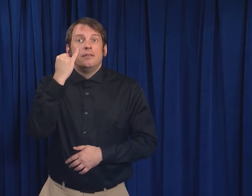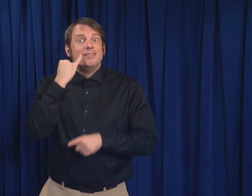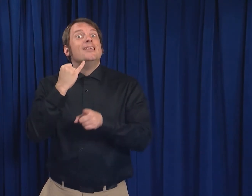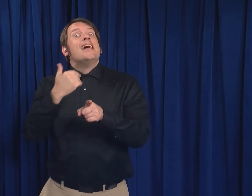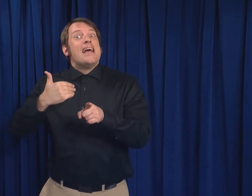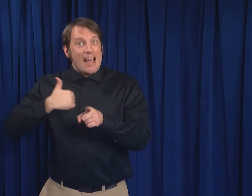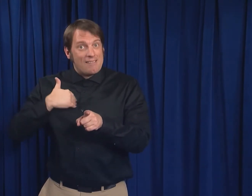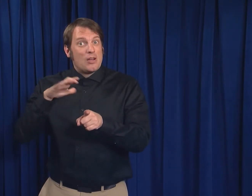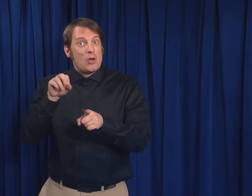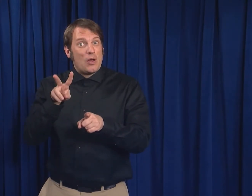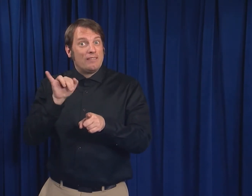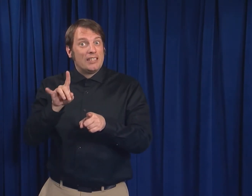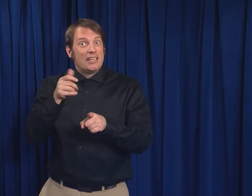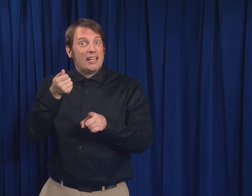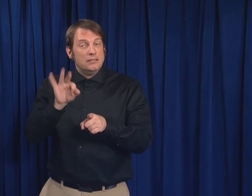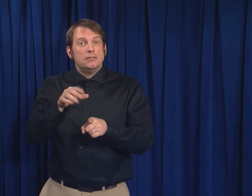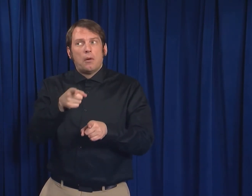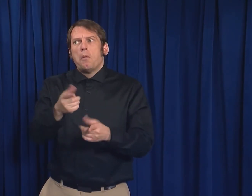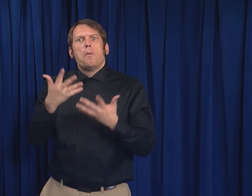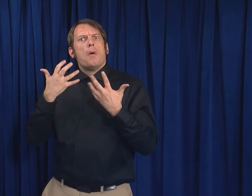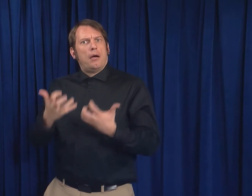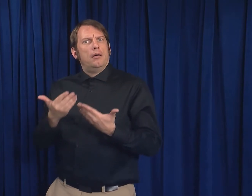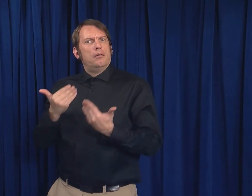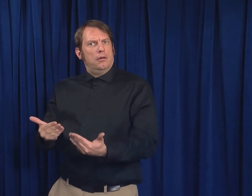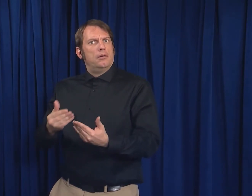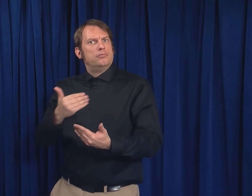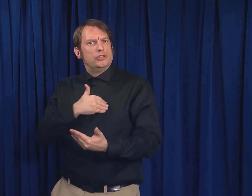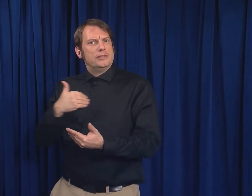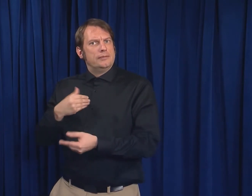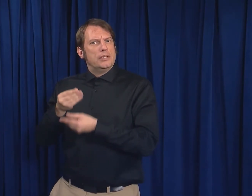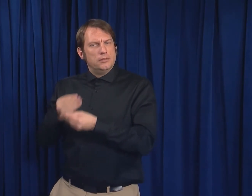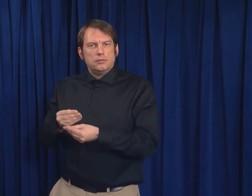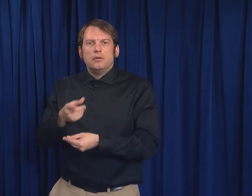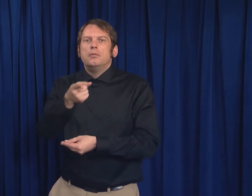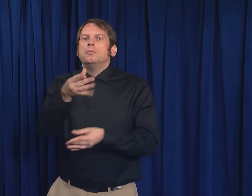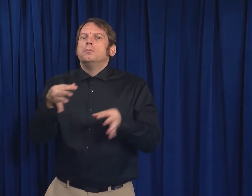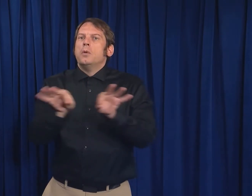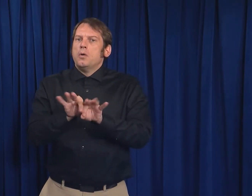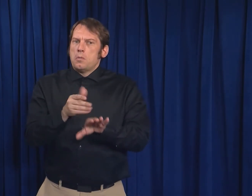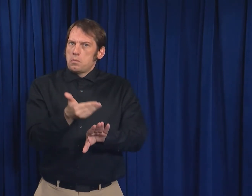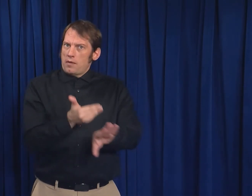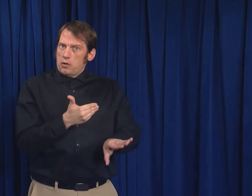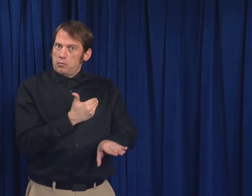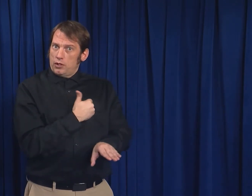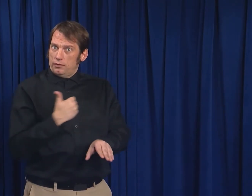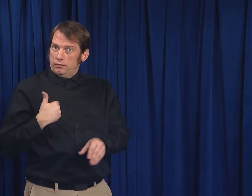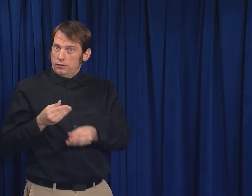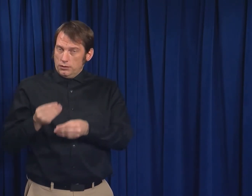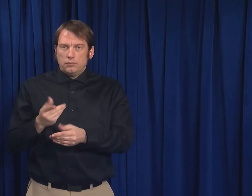If you have COVID-19 and choose to breastfeed,